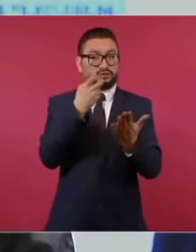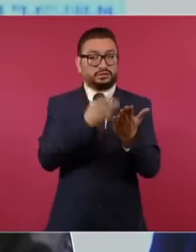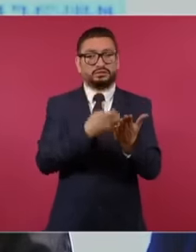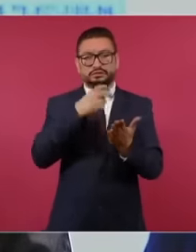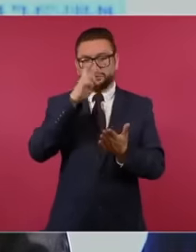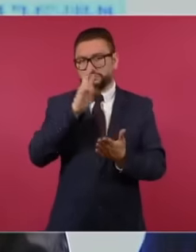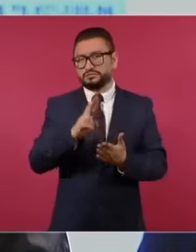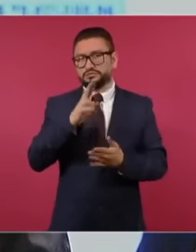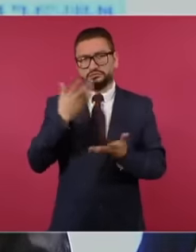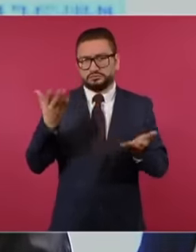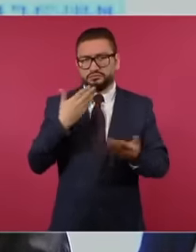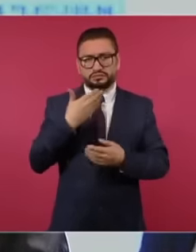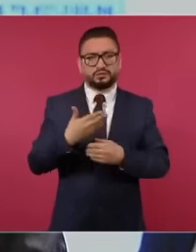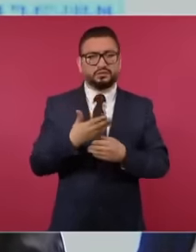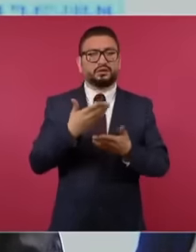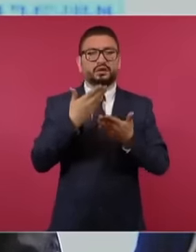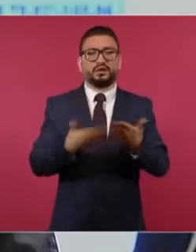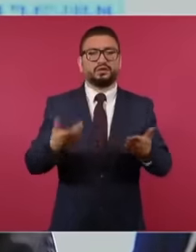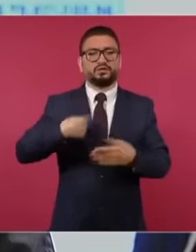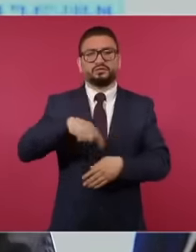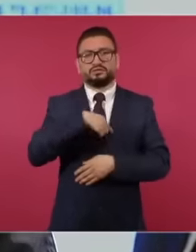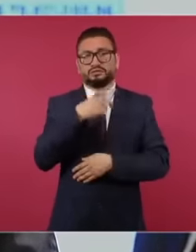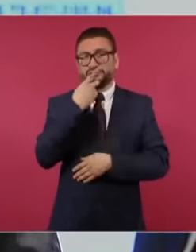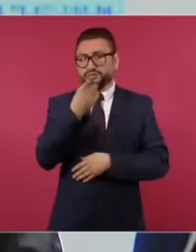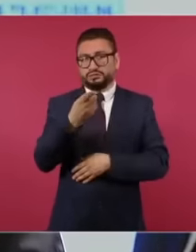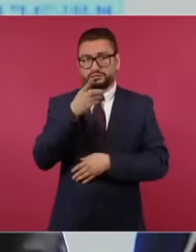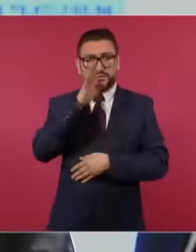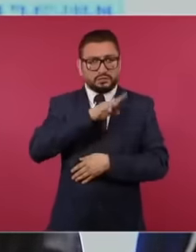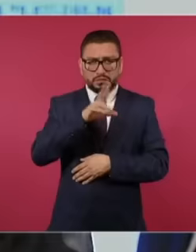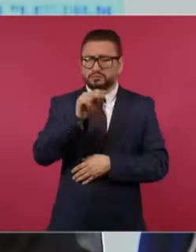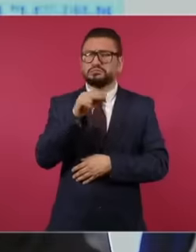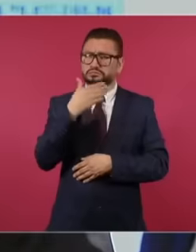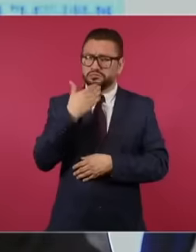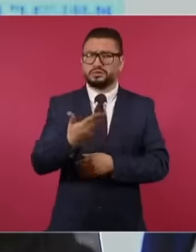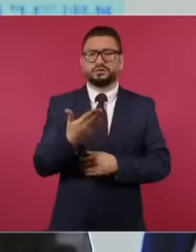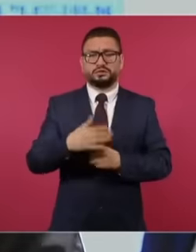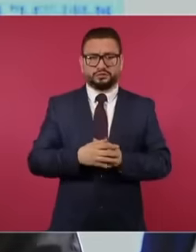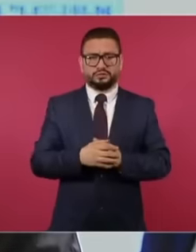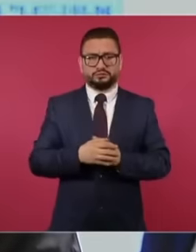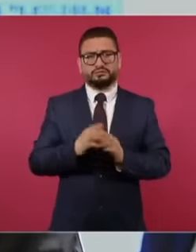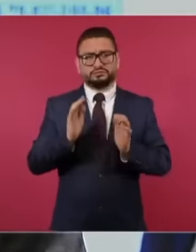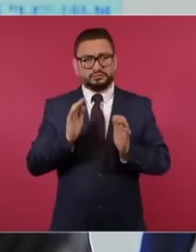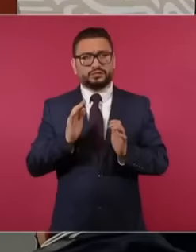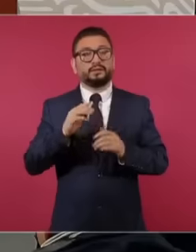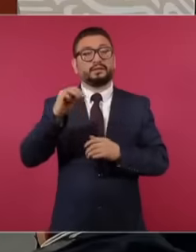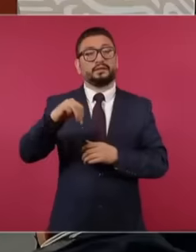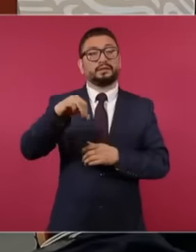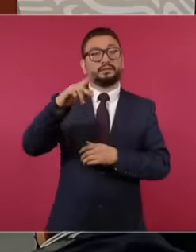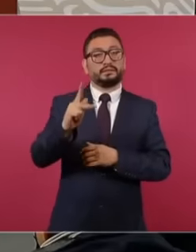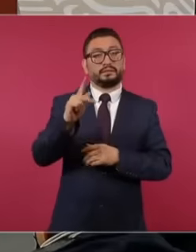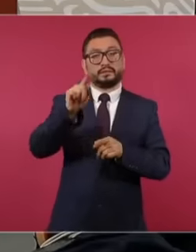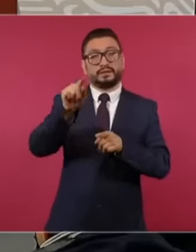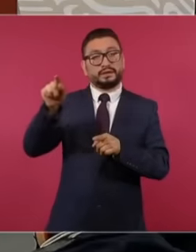it is, we are not saying that it is clearly wrong that the public ministries also have to